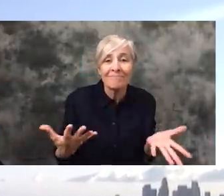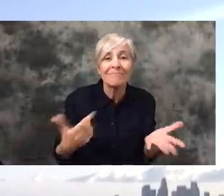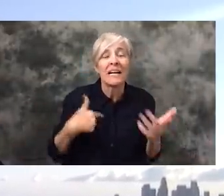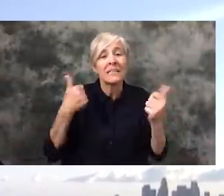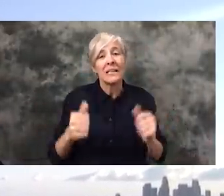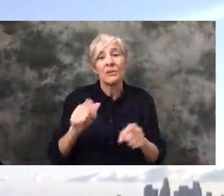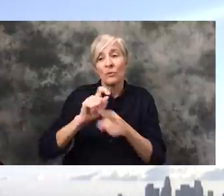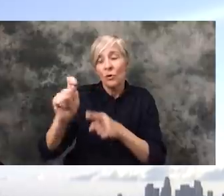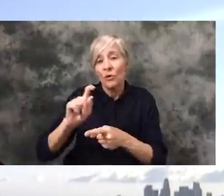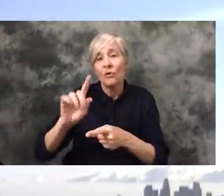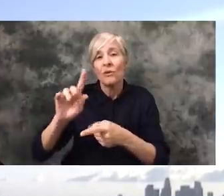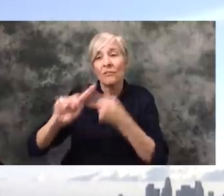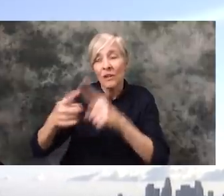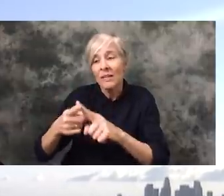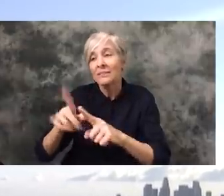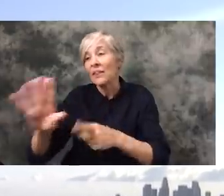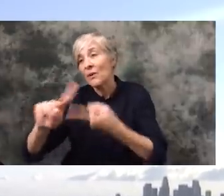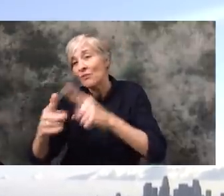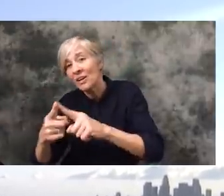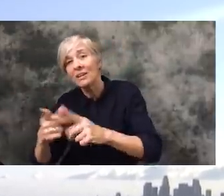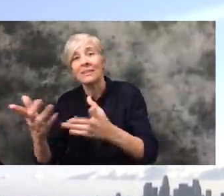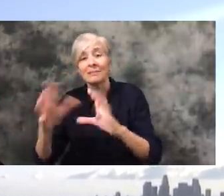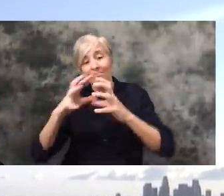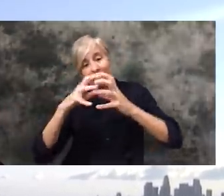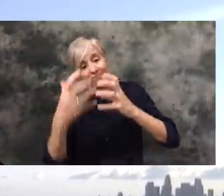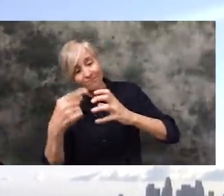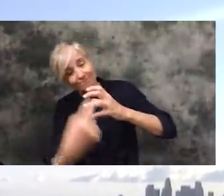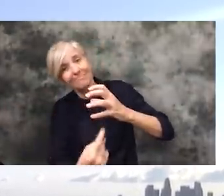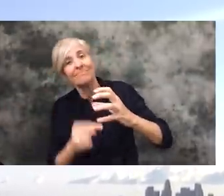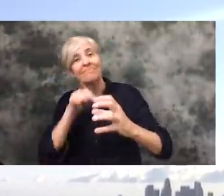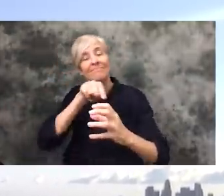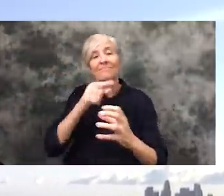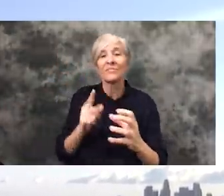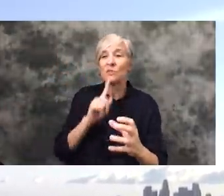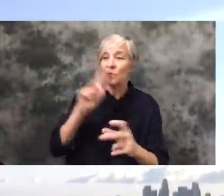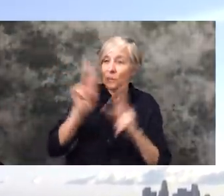friends and friends and friends (around the world) to see what real people in